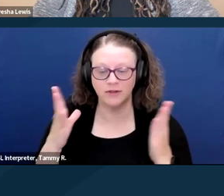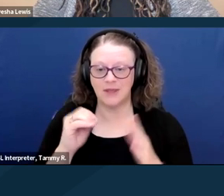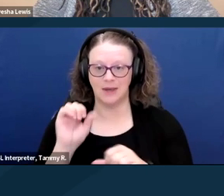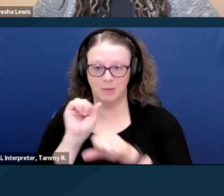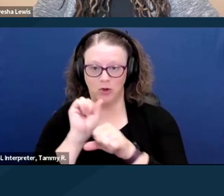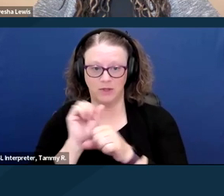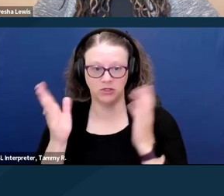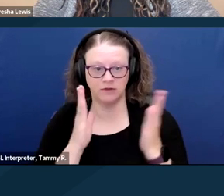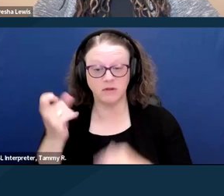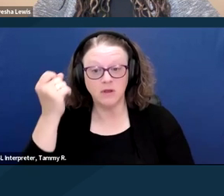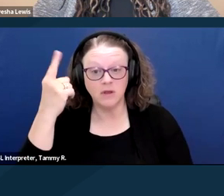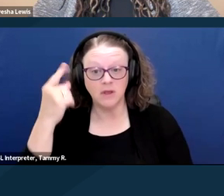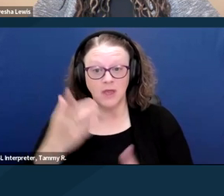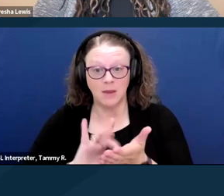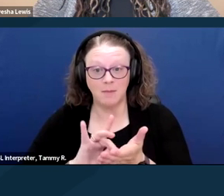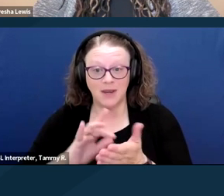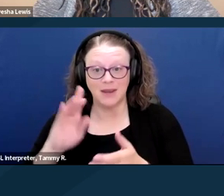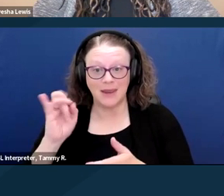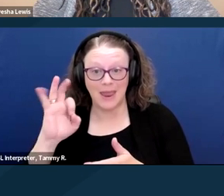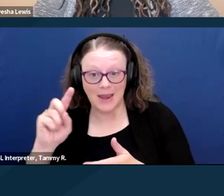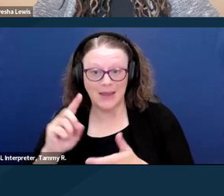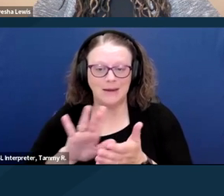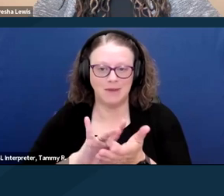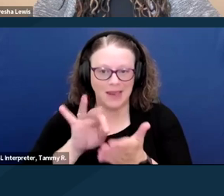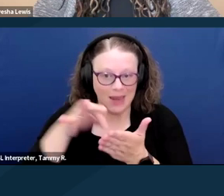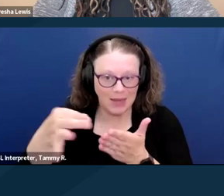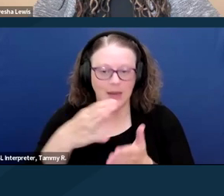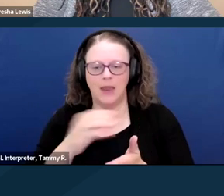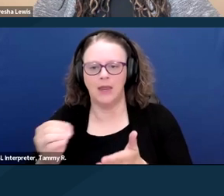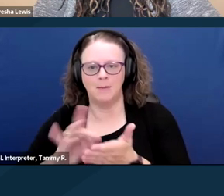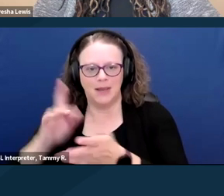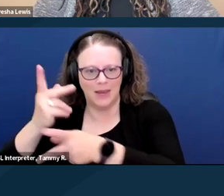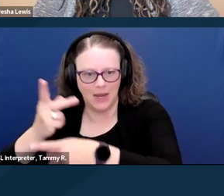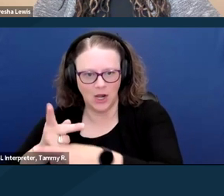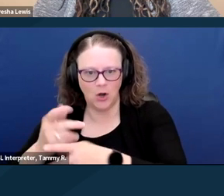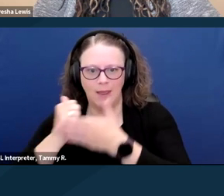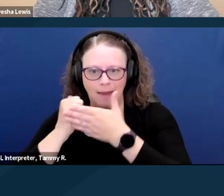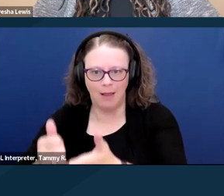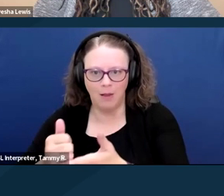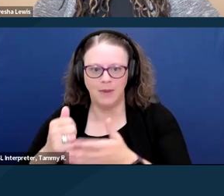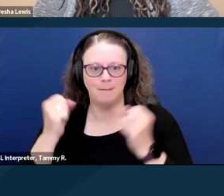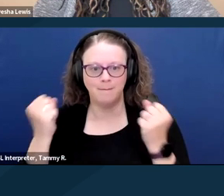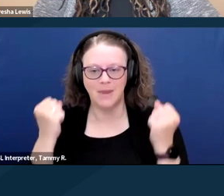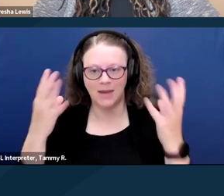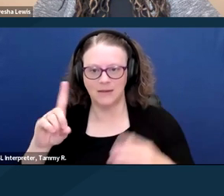enable many disabled people to be integrated members of their communities. Next slide please.